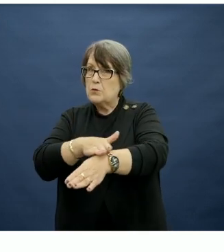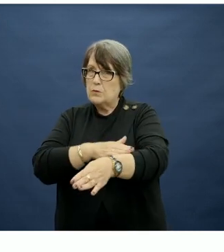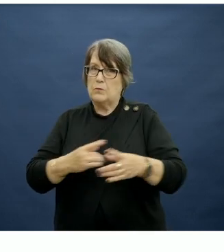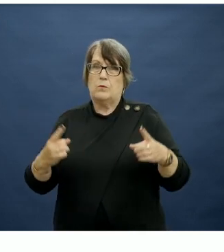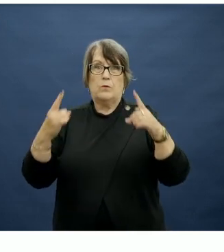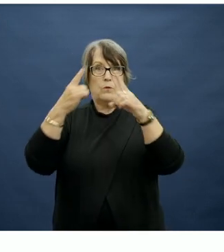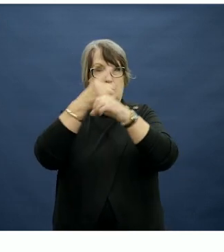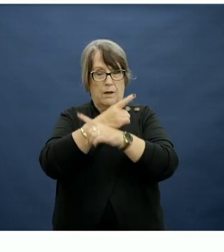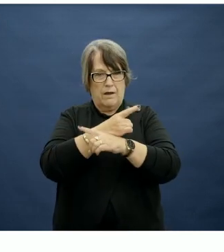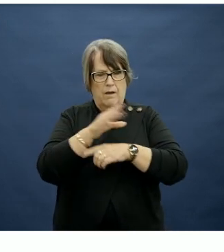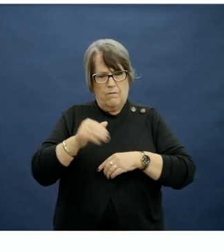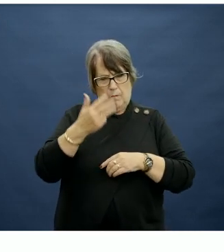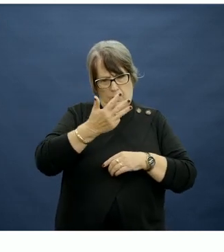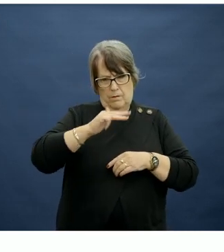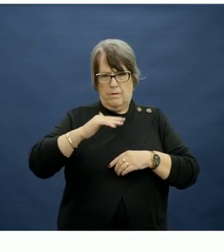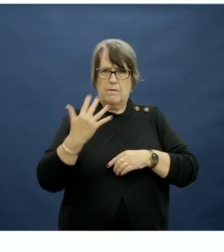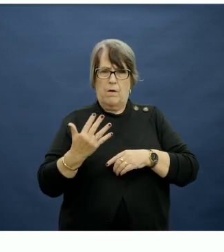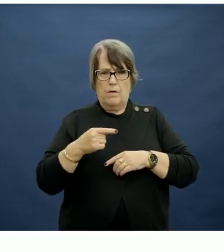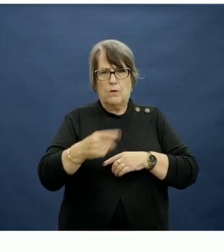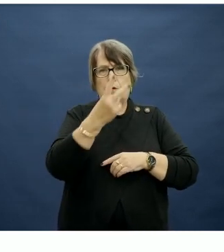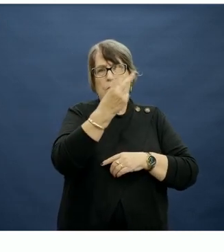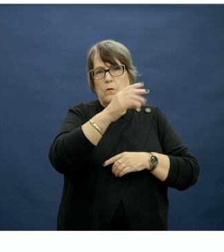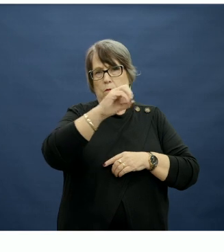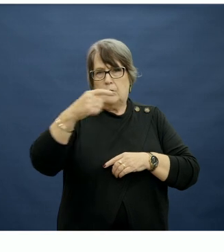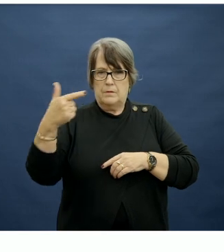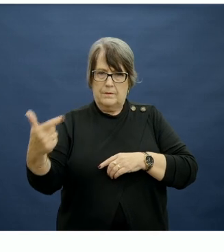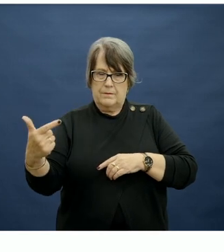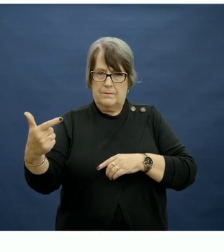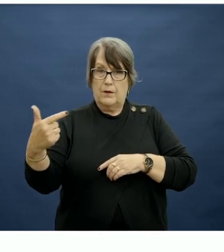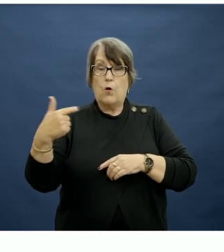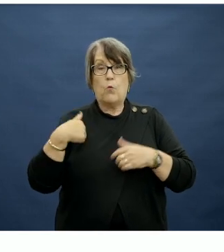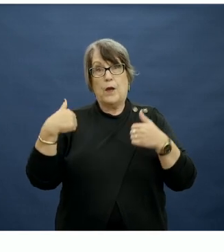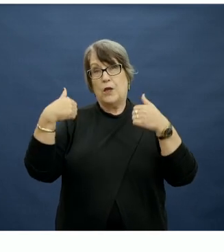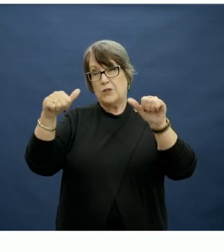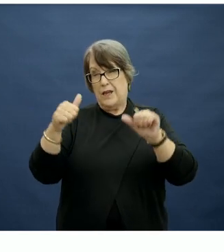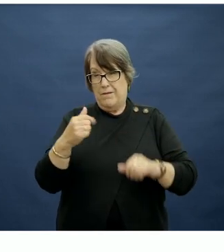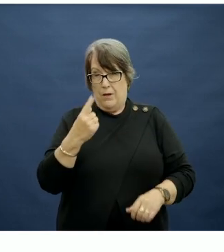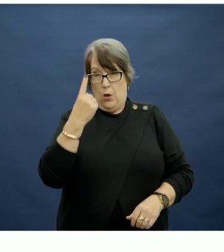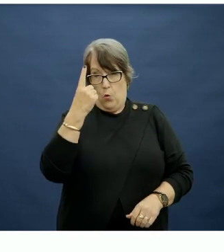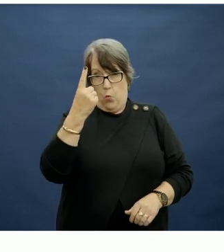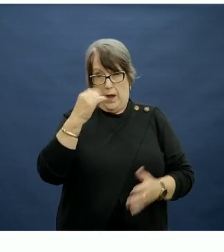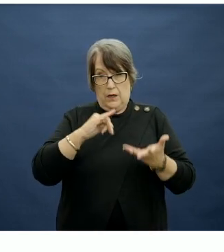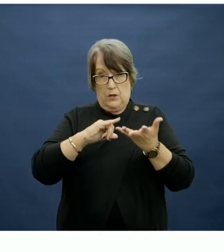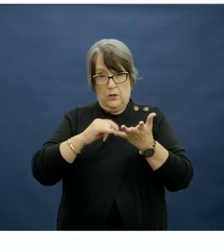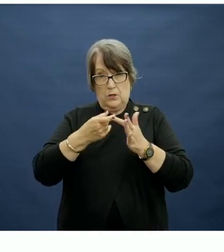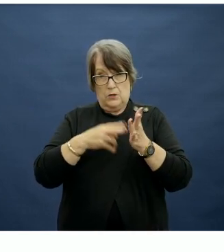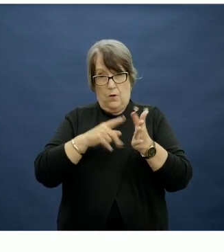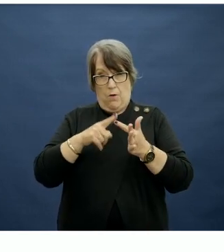So between 1995 and 2007, we have achieved about one serve decrease in discretionary